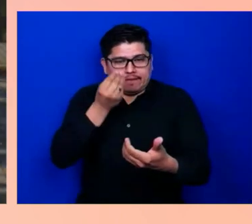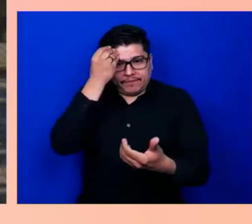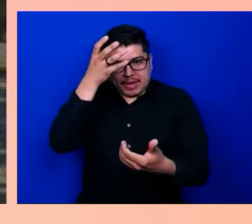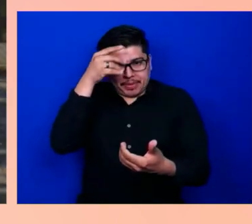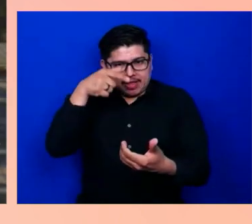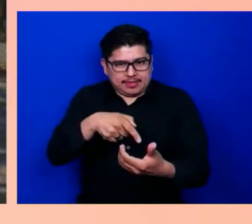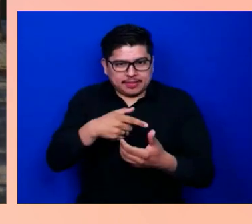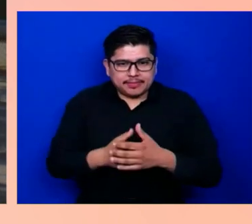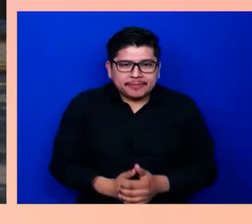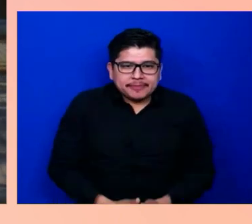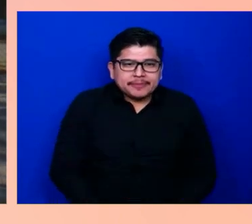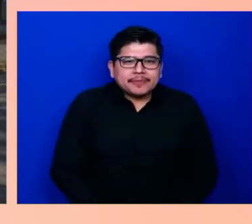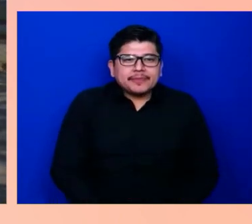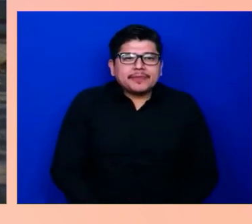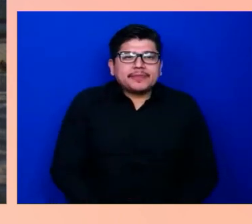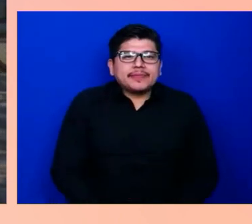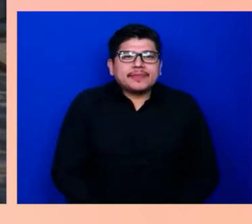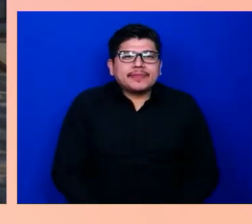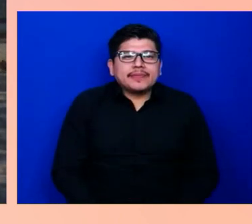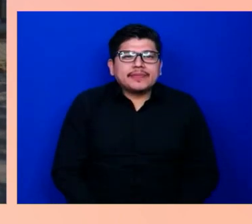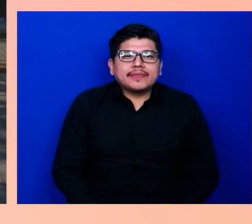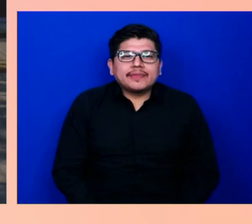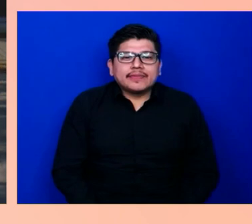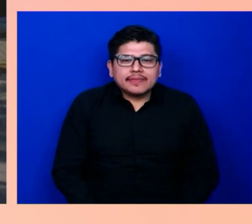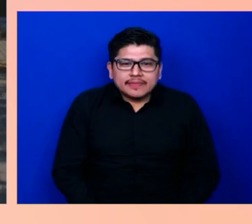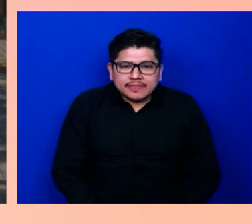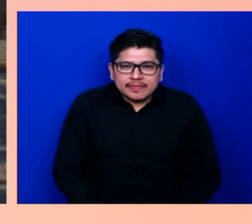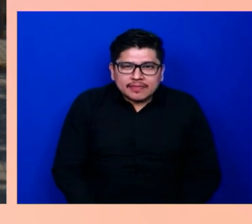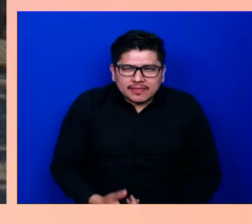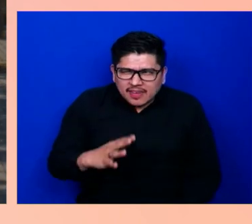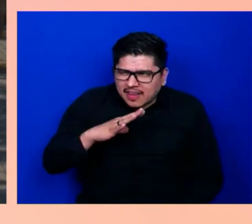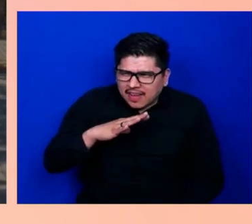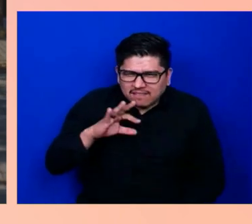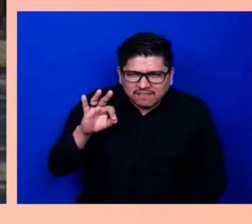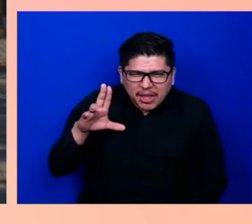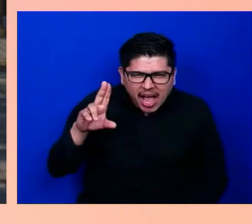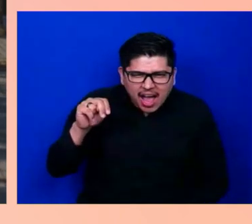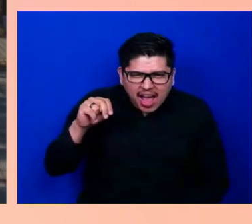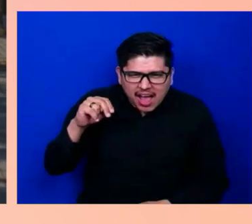Isn't that fun? So my first question, hi there Tamara.